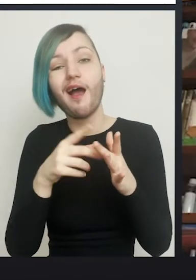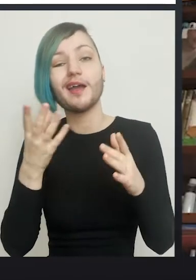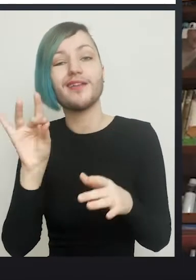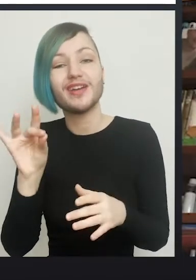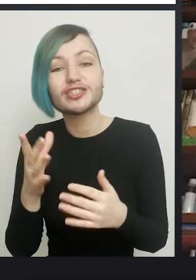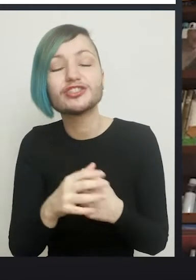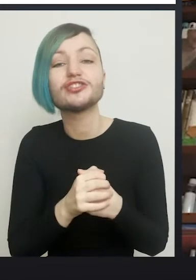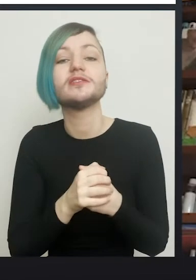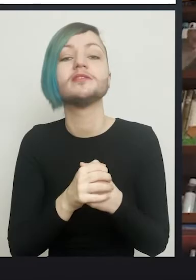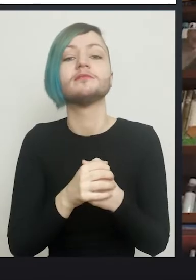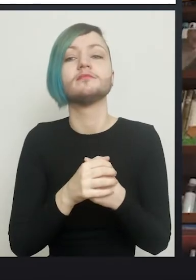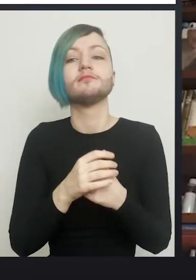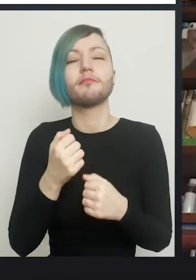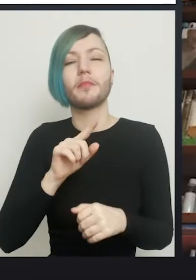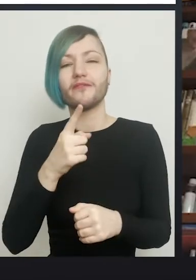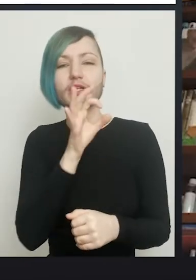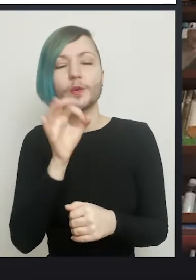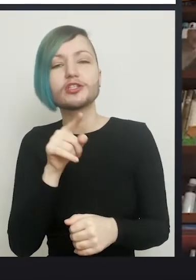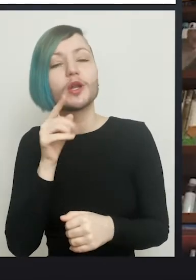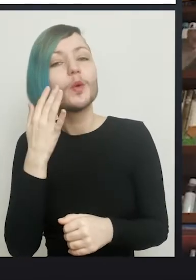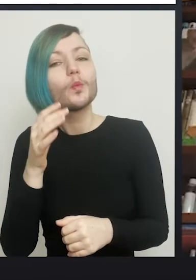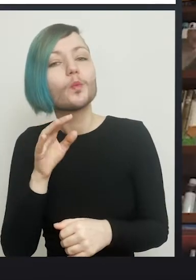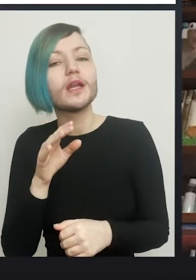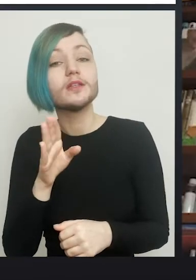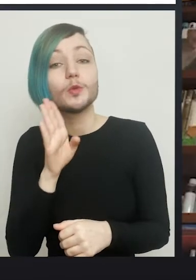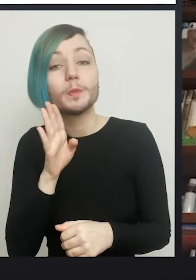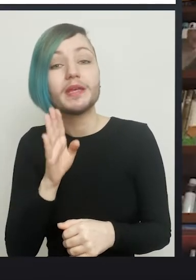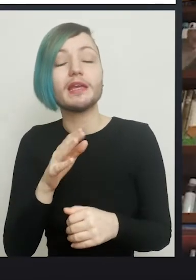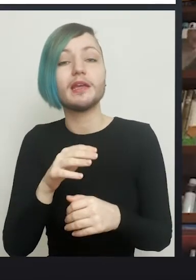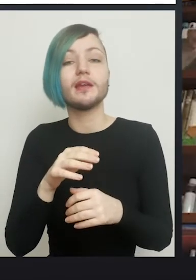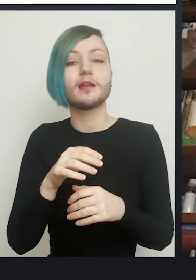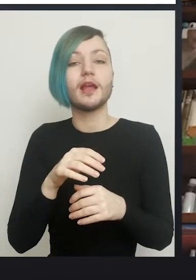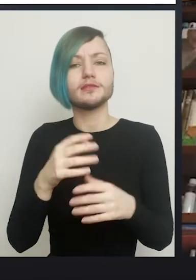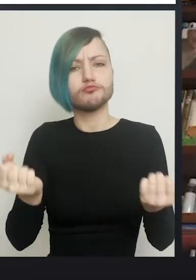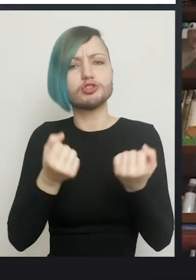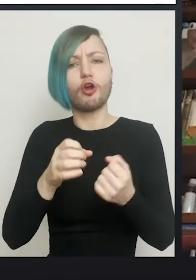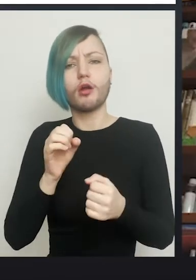question one is, "Do you pee with any force at all?" to which the answer is invariably "No, it's just a bit of a dribble."